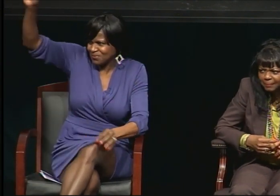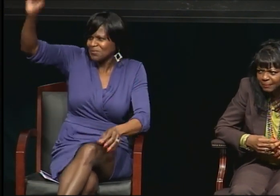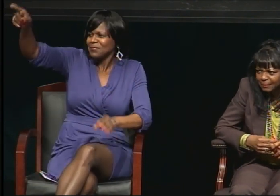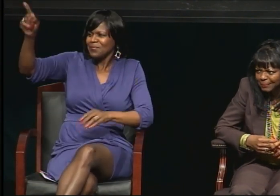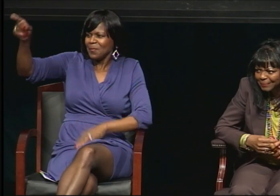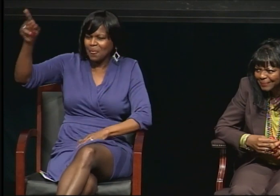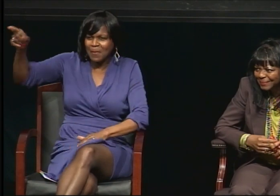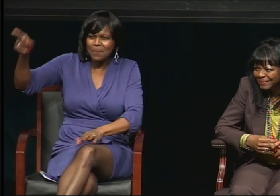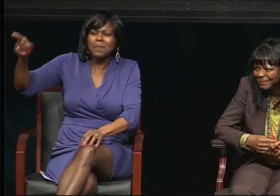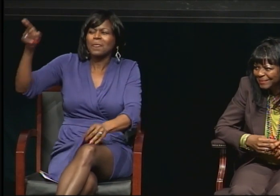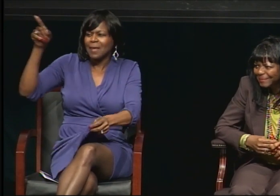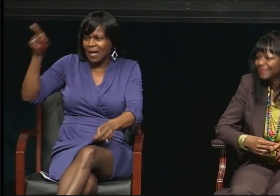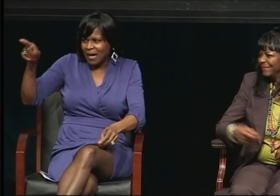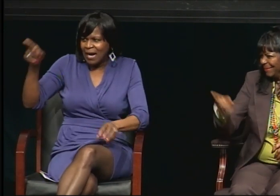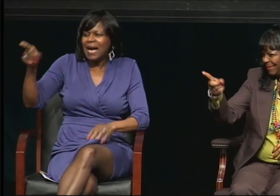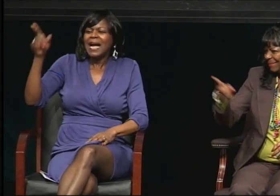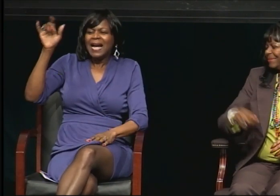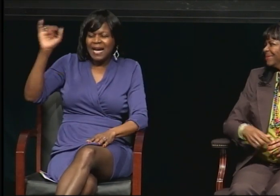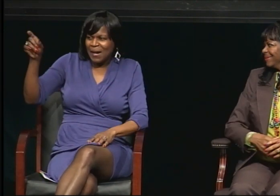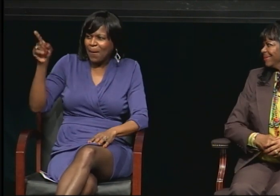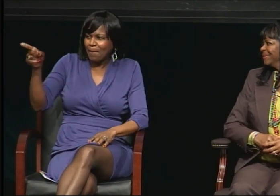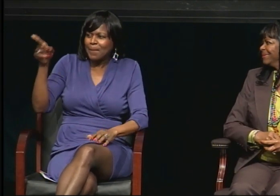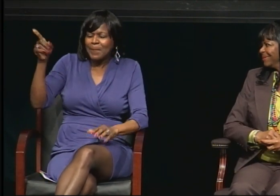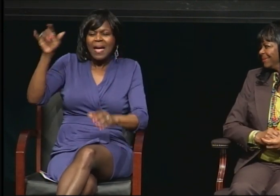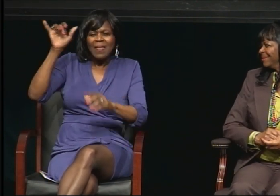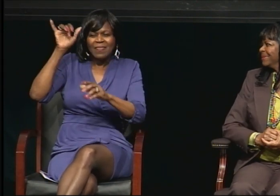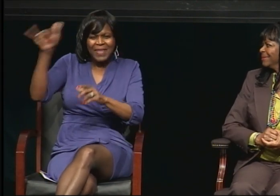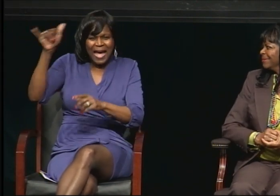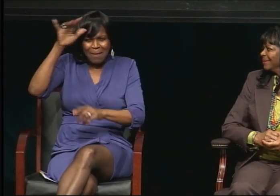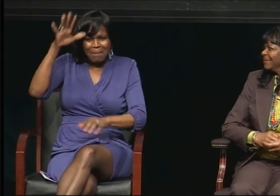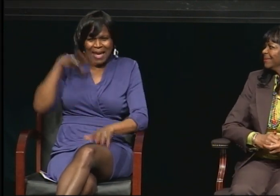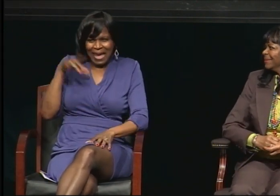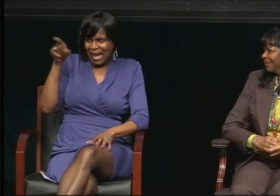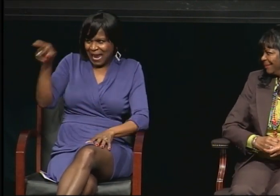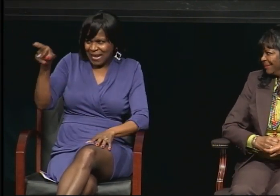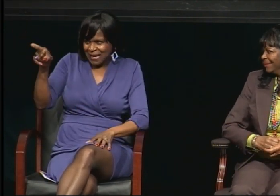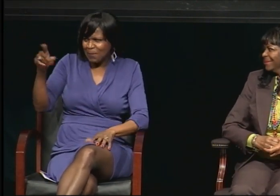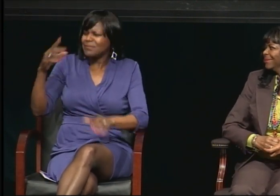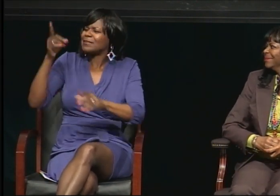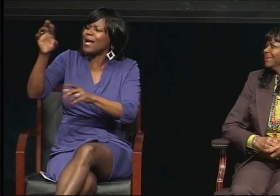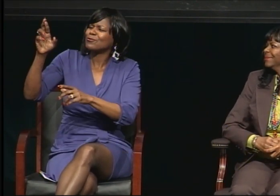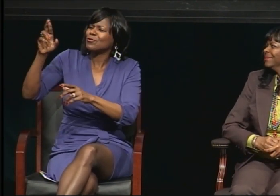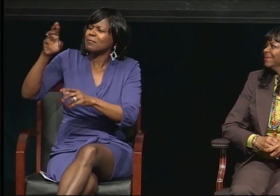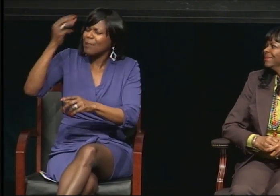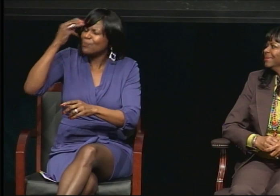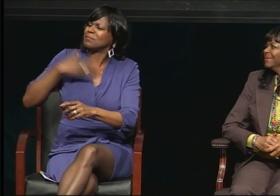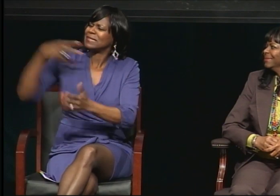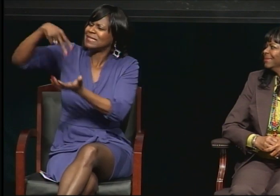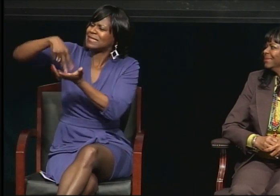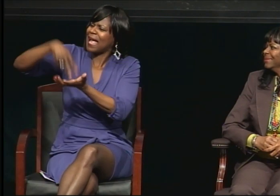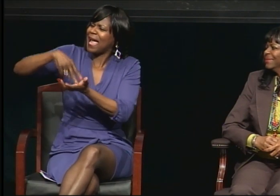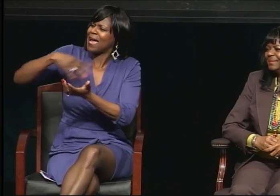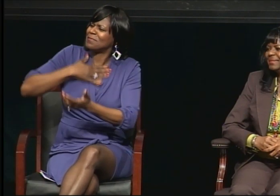please stand and be recognized.